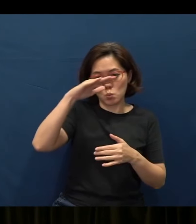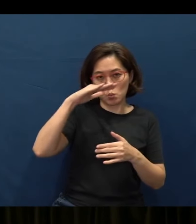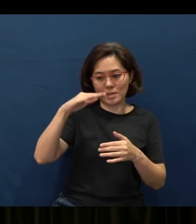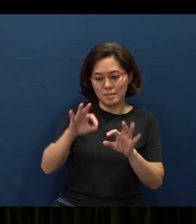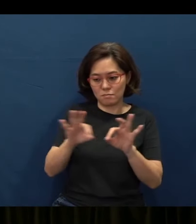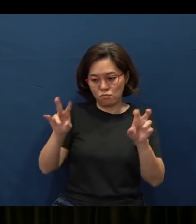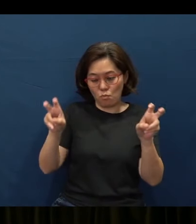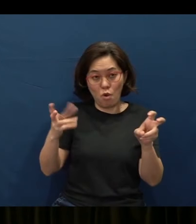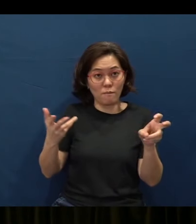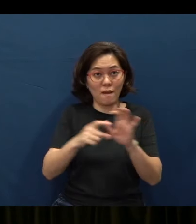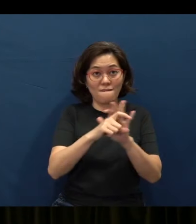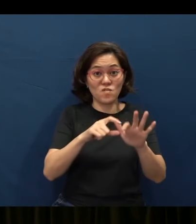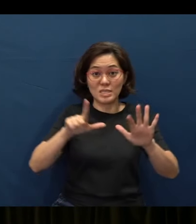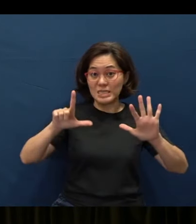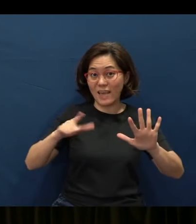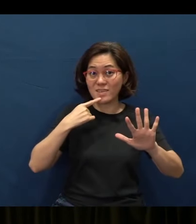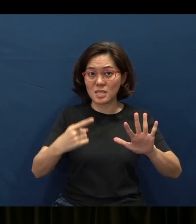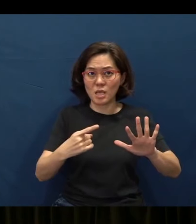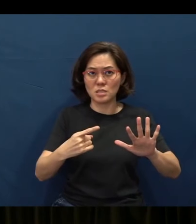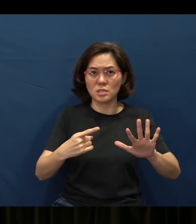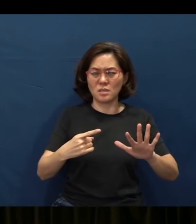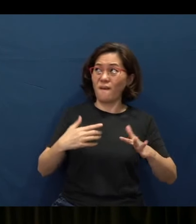You see, verse 7 says this: “The fear of the Lord